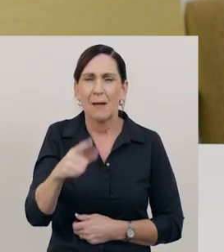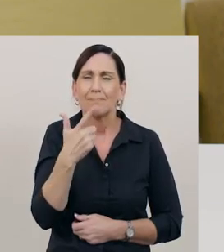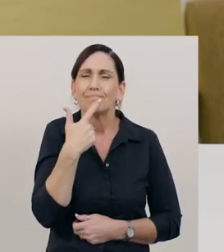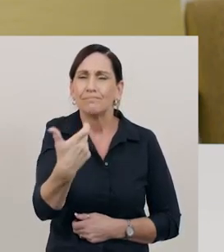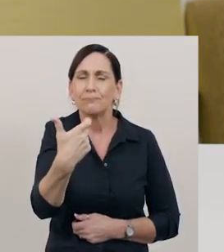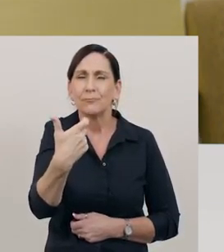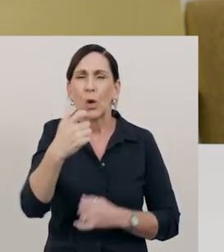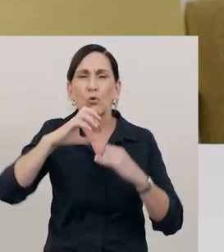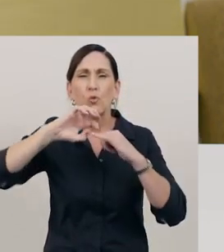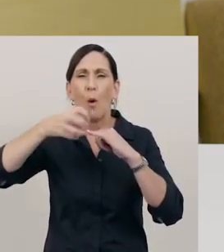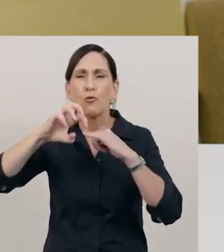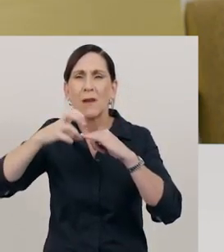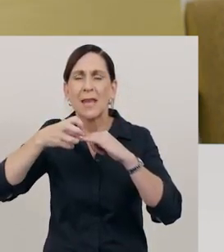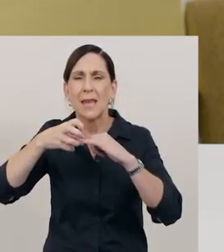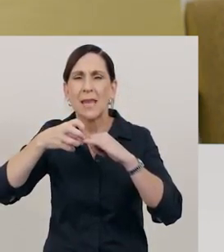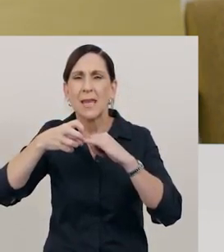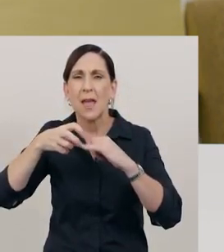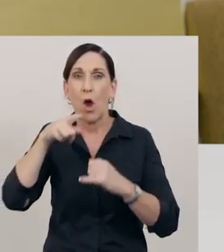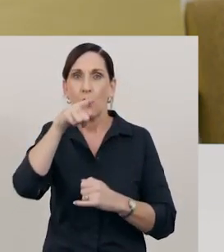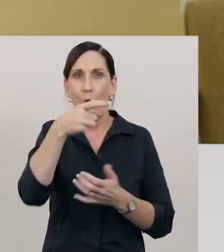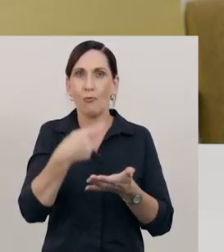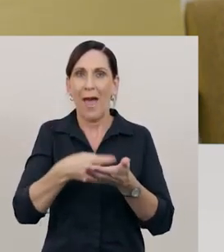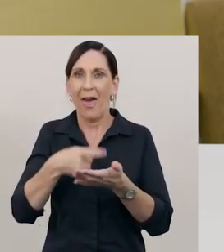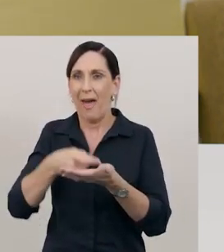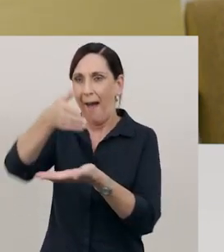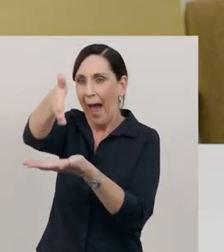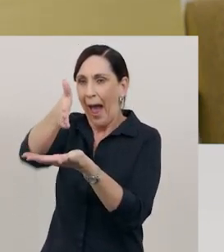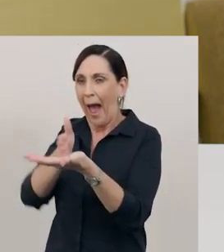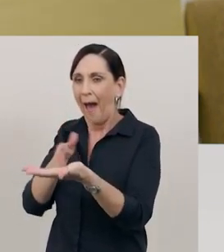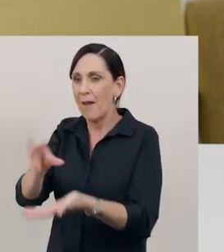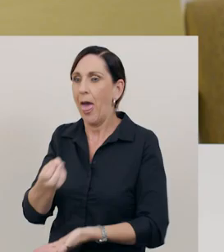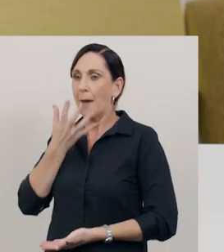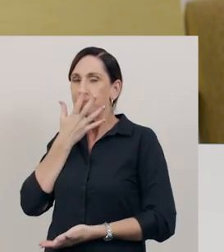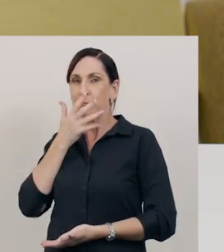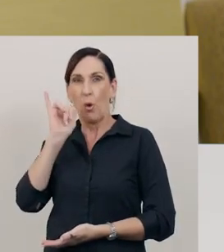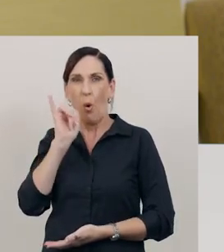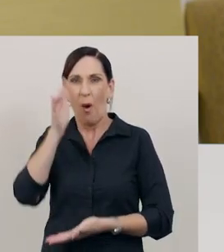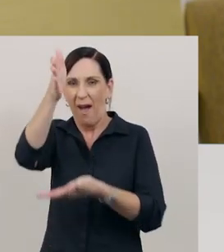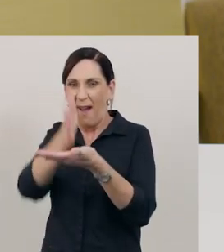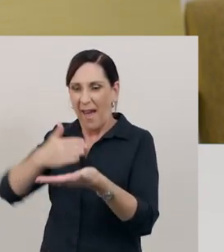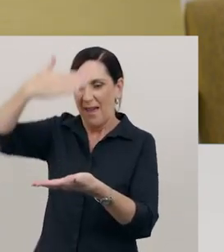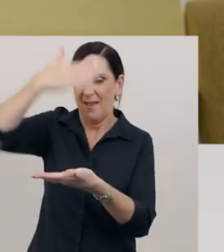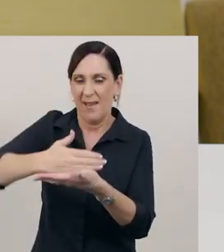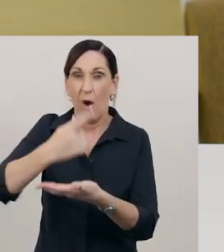would you rather have a half, a quarter, or an eighth of the entire collection?